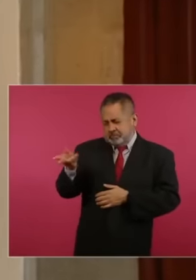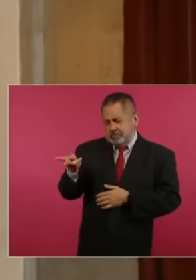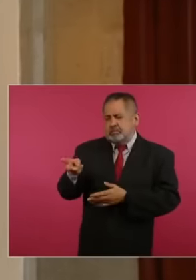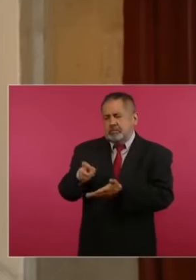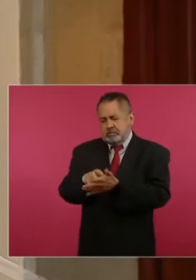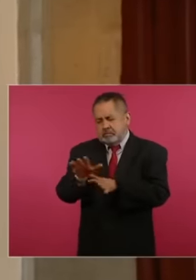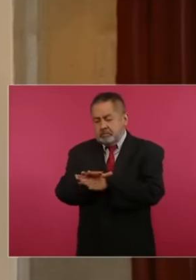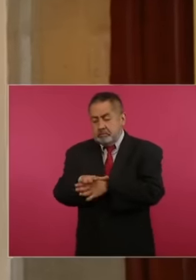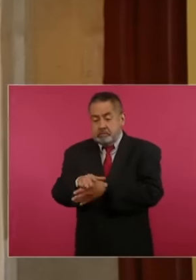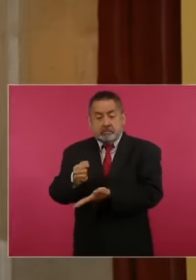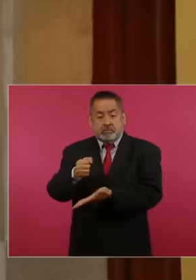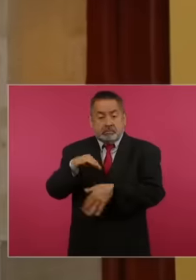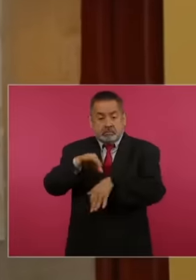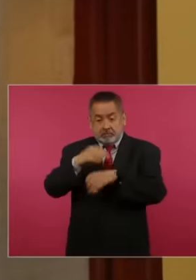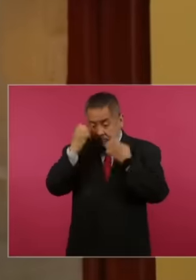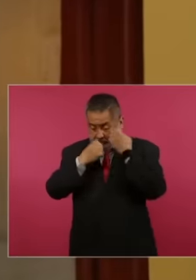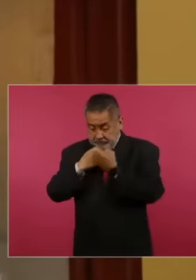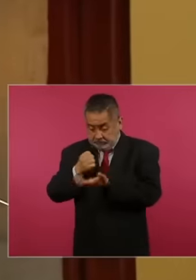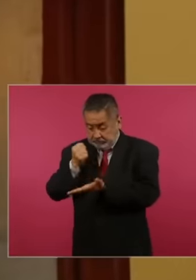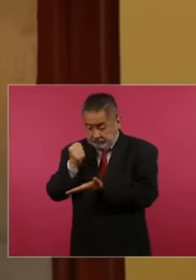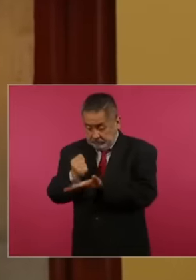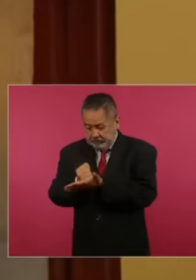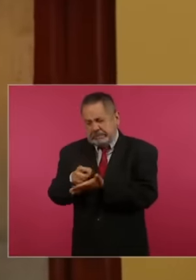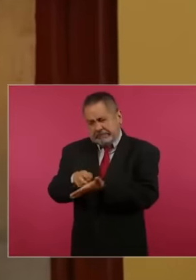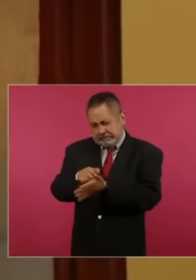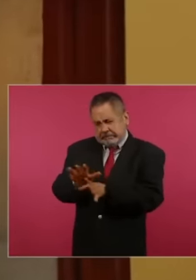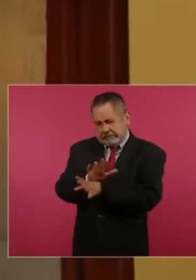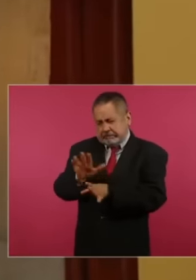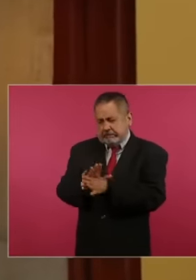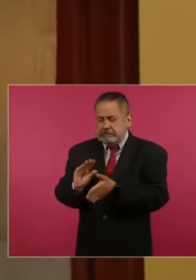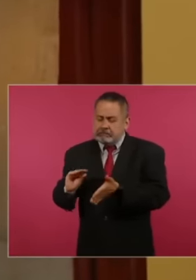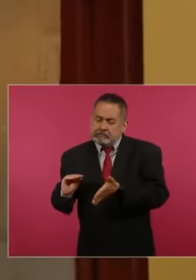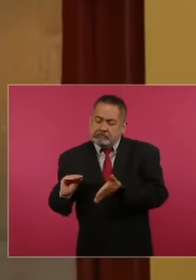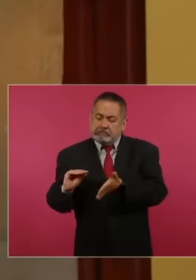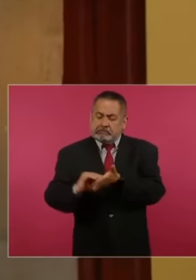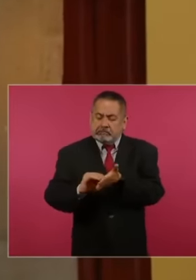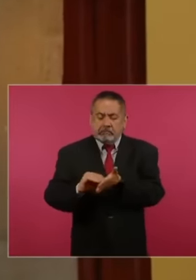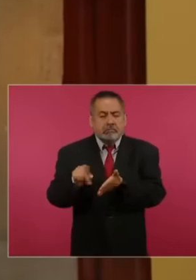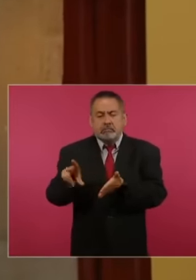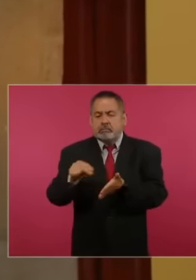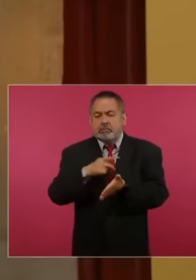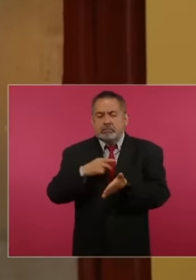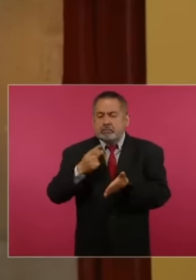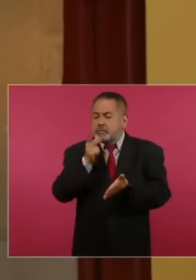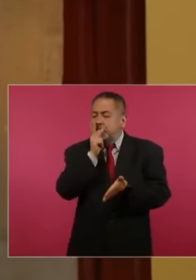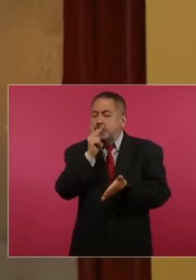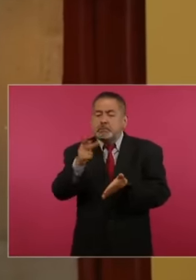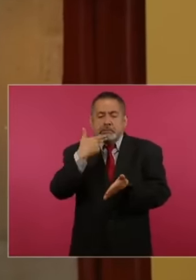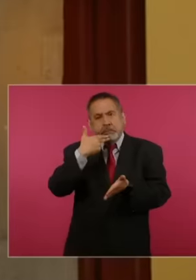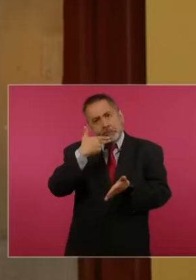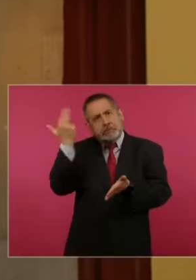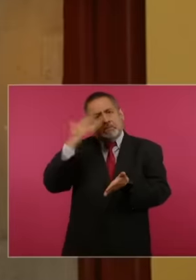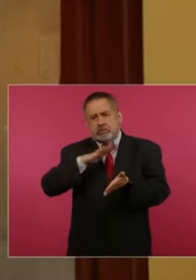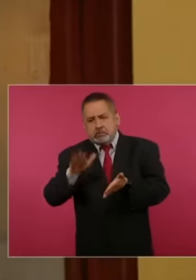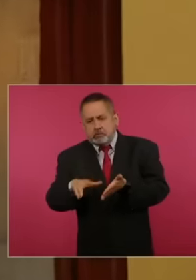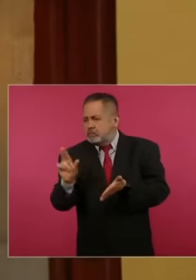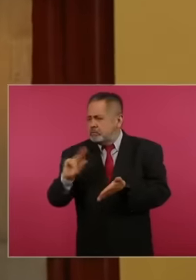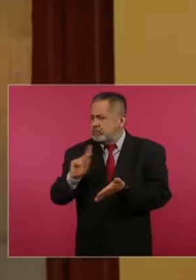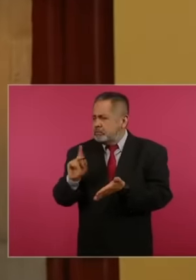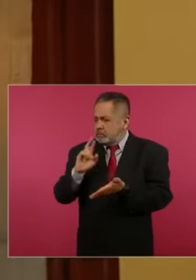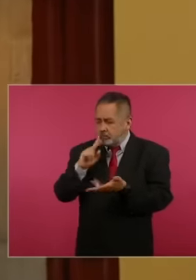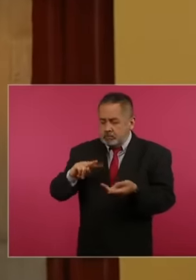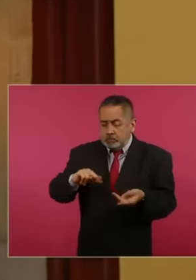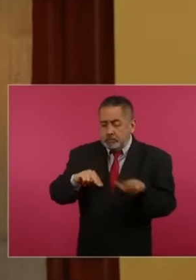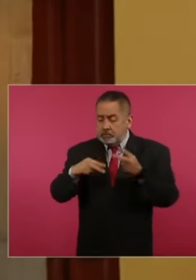the opinion so that suicide did not appear but rather that It seems like an accident so that the payment